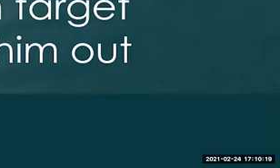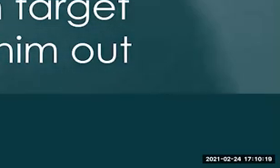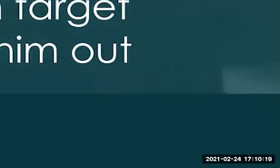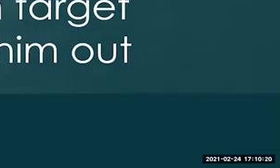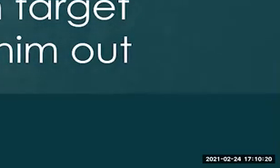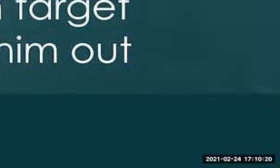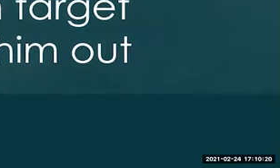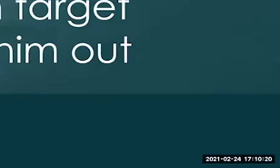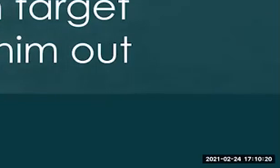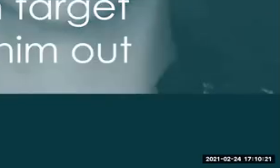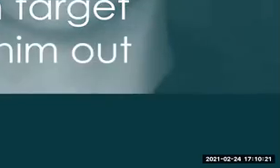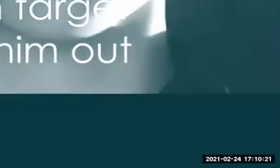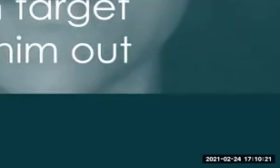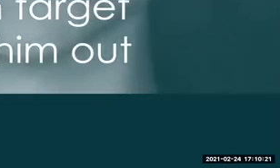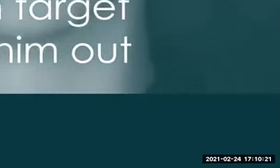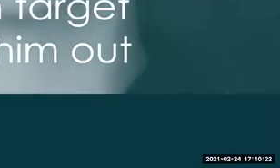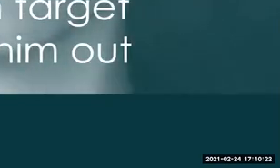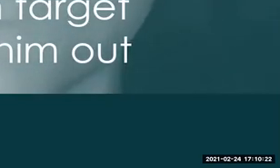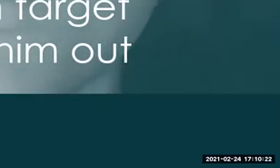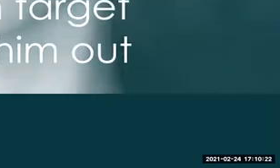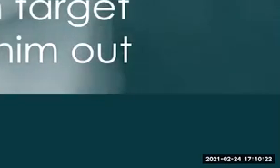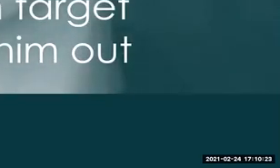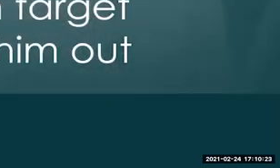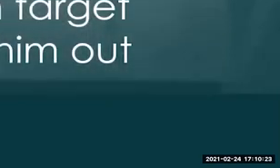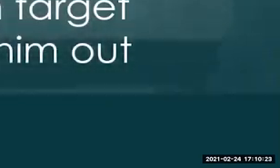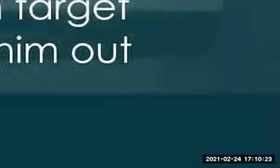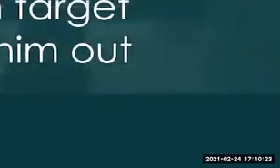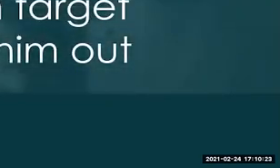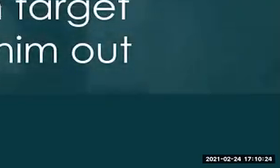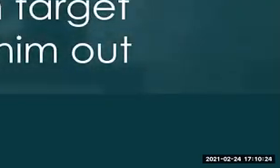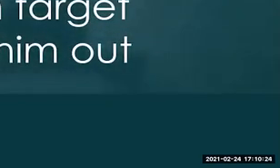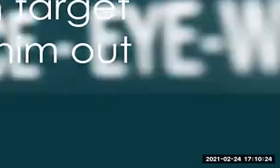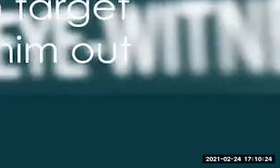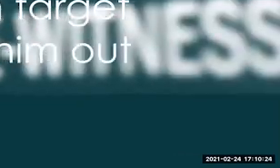style game play where you are using the crowd, you're walking through this area. You have to do